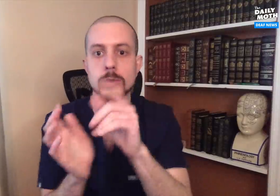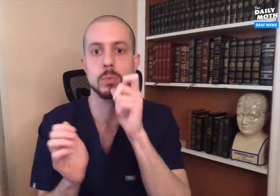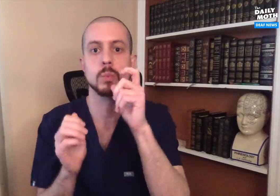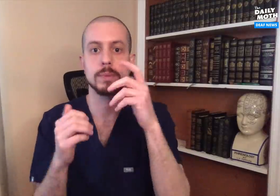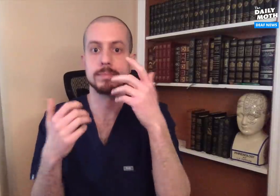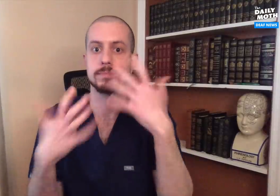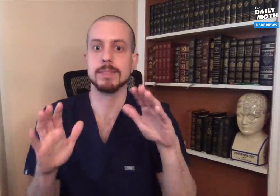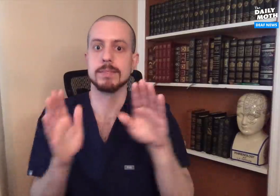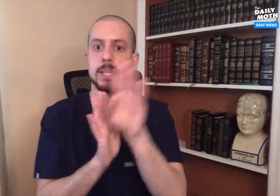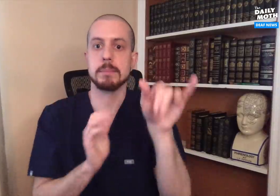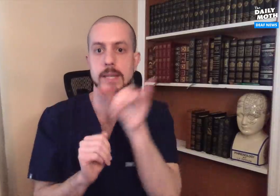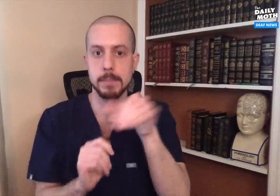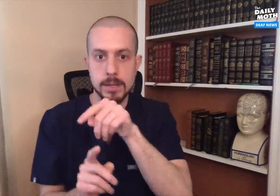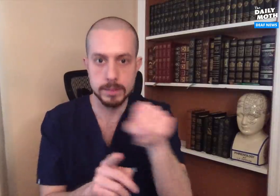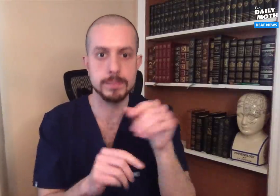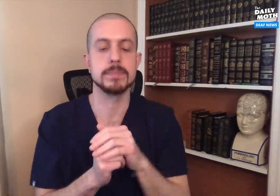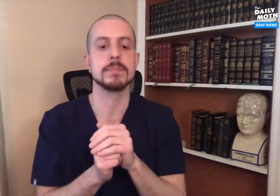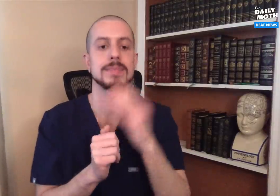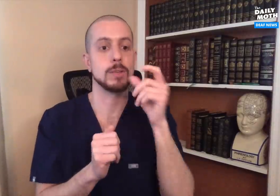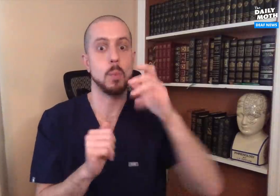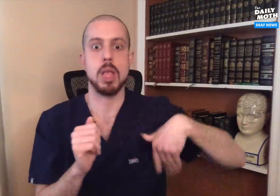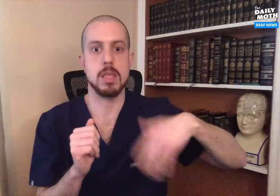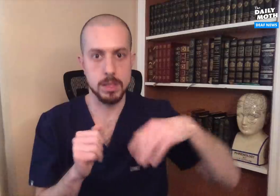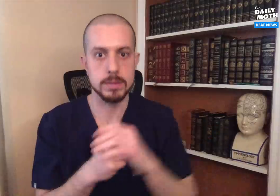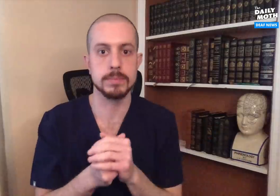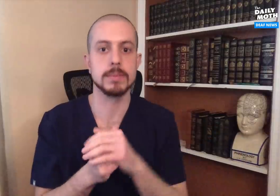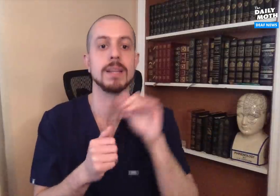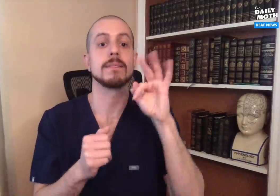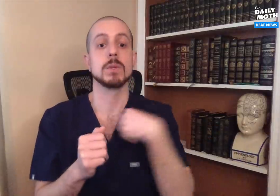possible and identify people who have antibodies against the virus and those who don't.